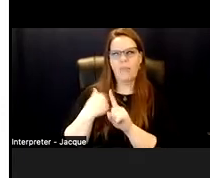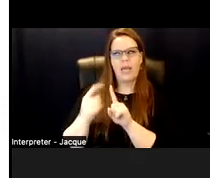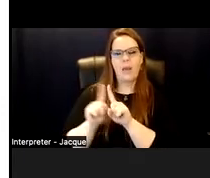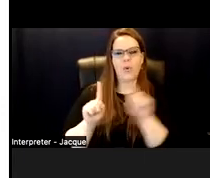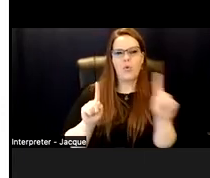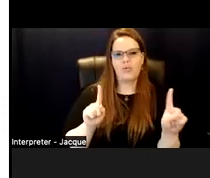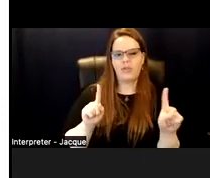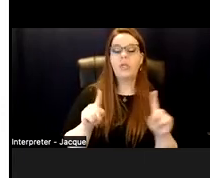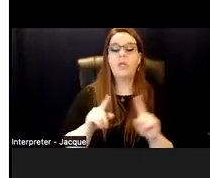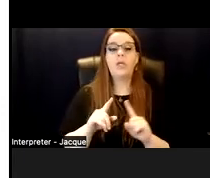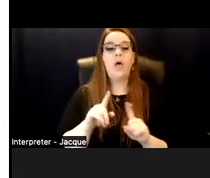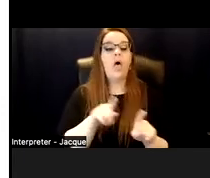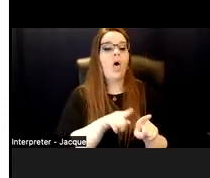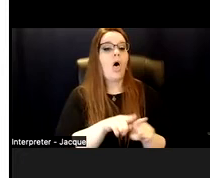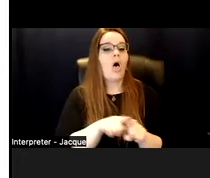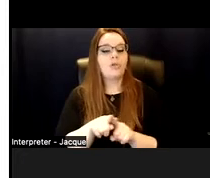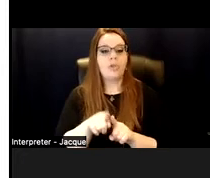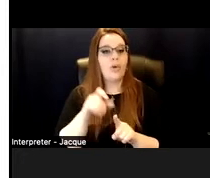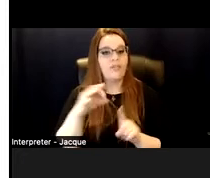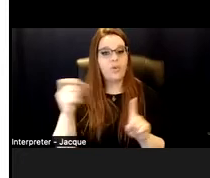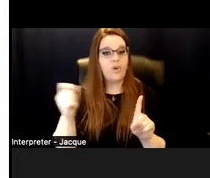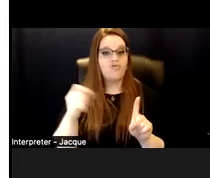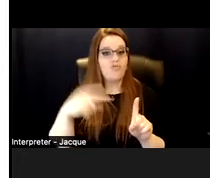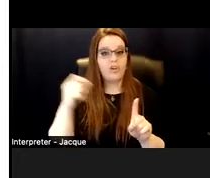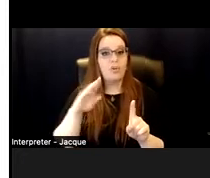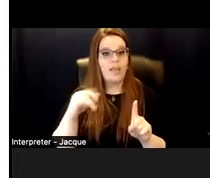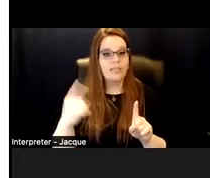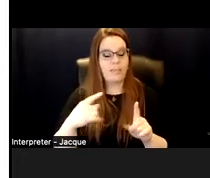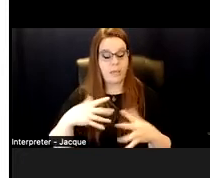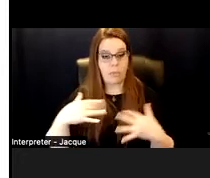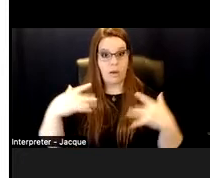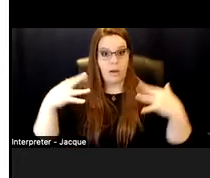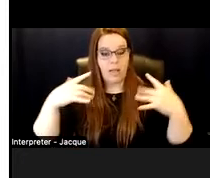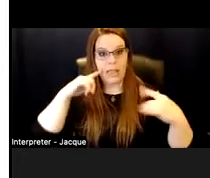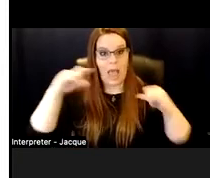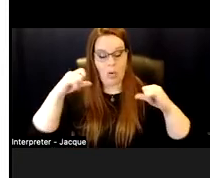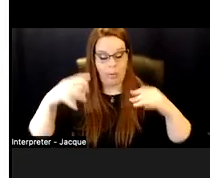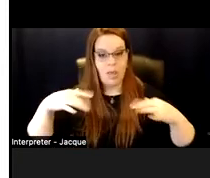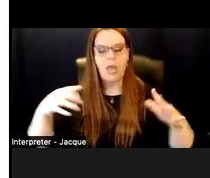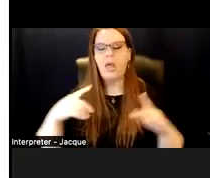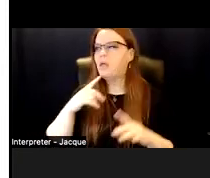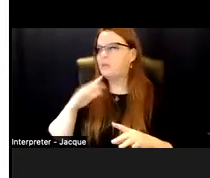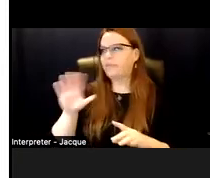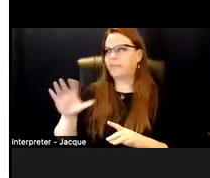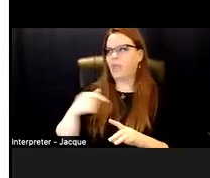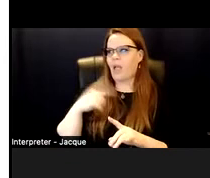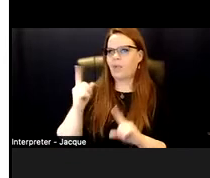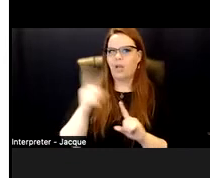If you're triggered by someone ramping up or getting loud, you can simply say, I'm going to go get a drink of water. I'll be back in a few minutes.